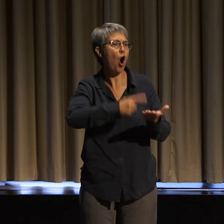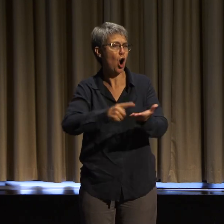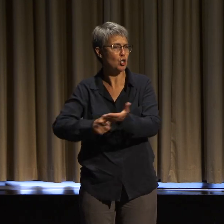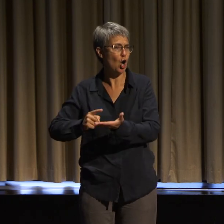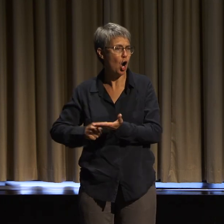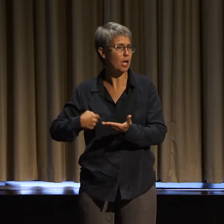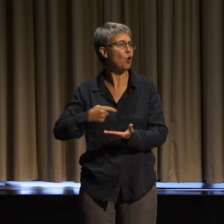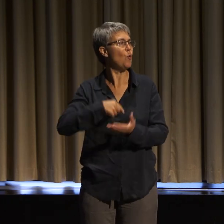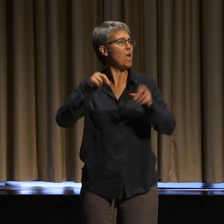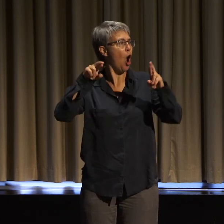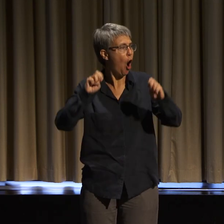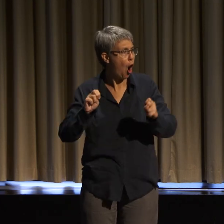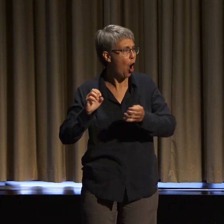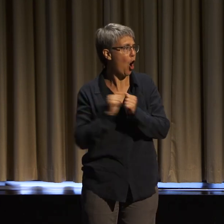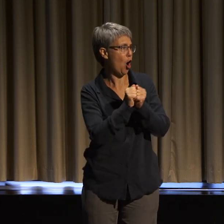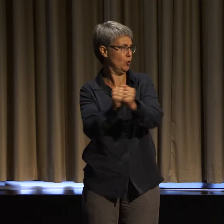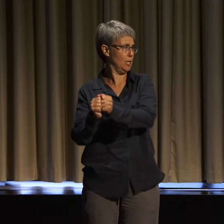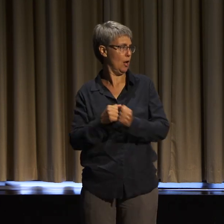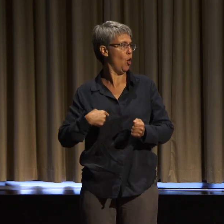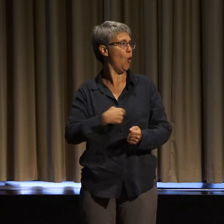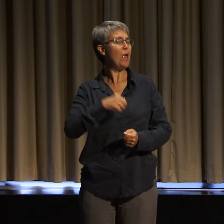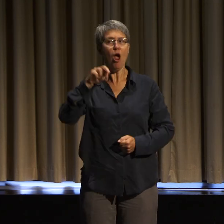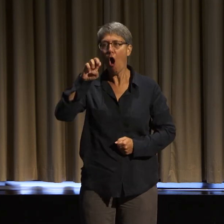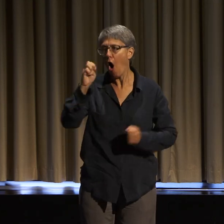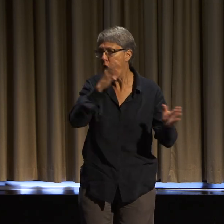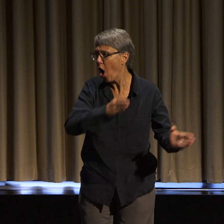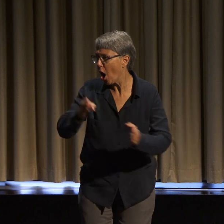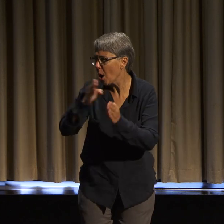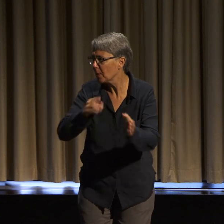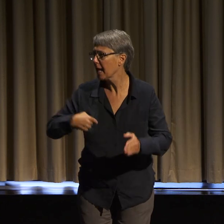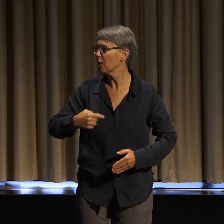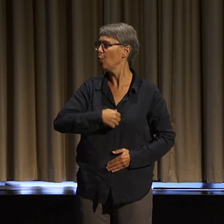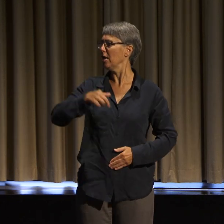Because that was definitely me. I didn't know.